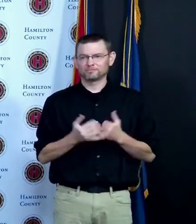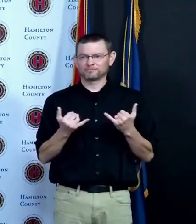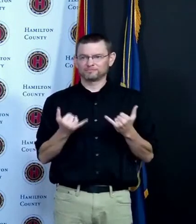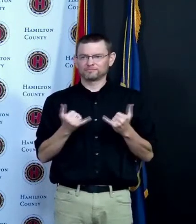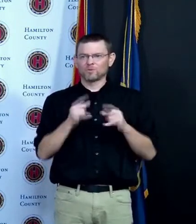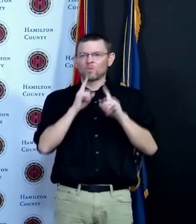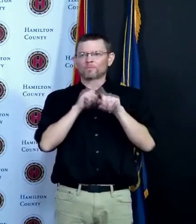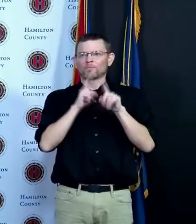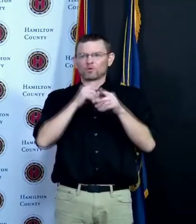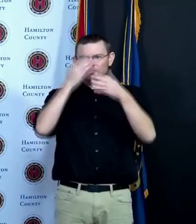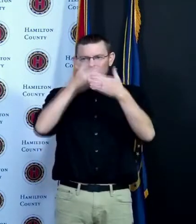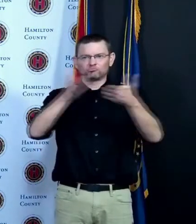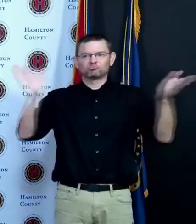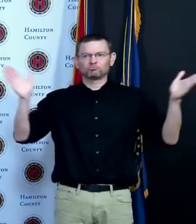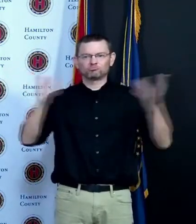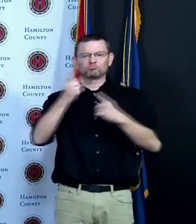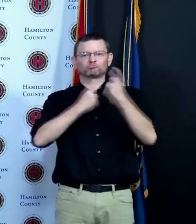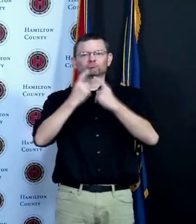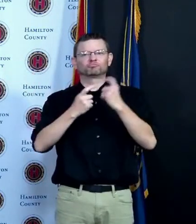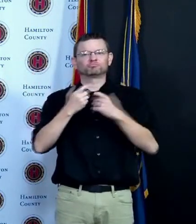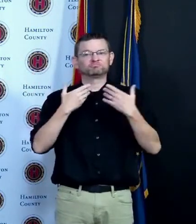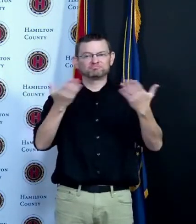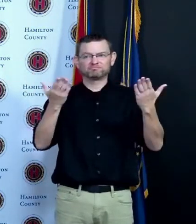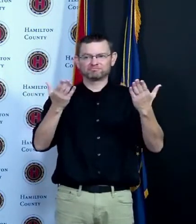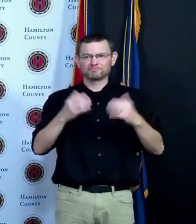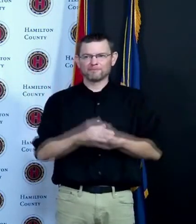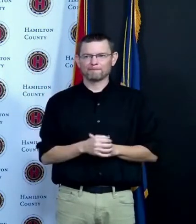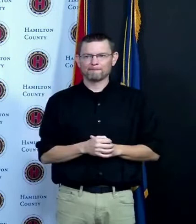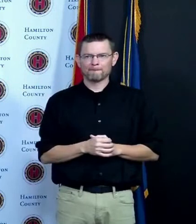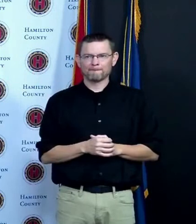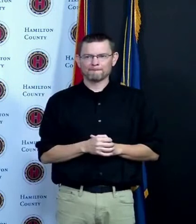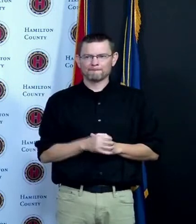thank you Commissioner up first Anne Saker with the Enquirer has questions for Greg and